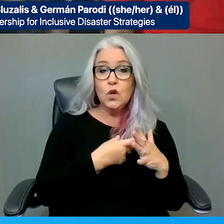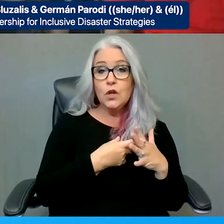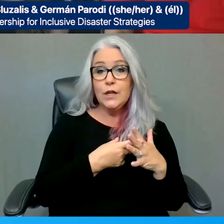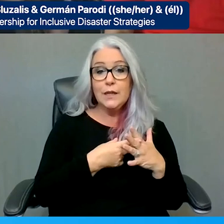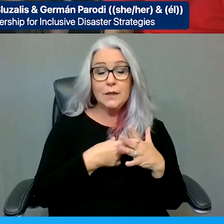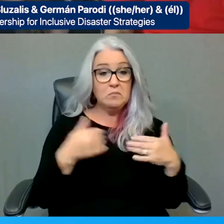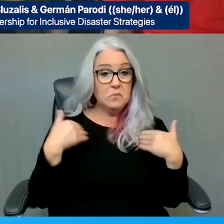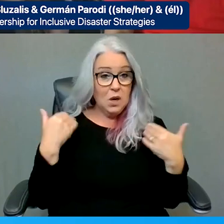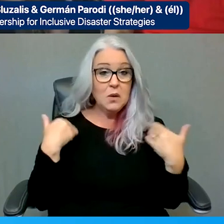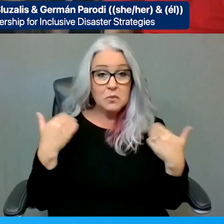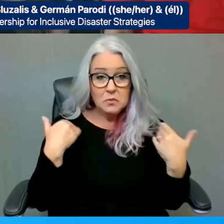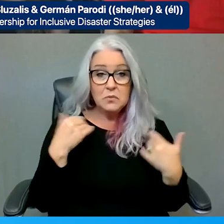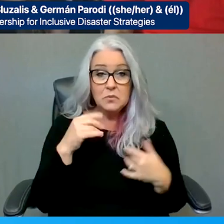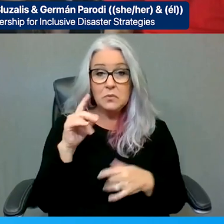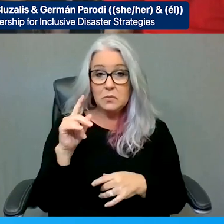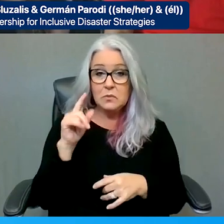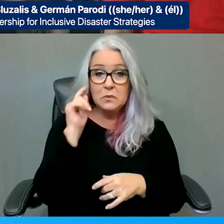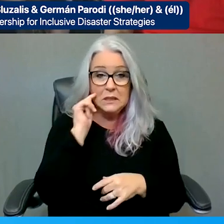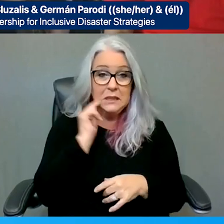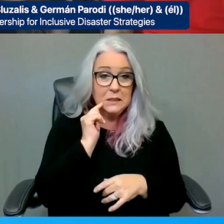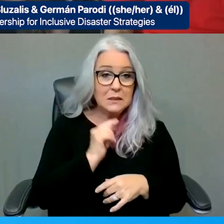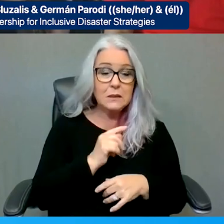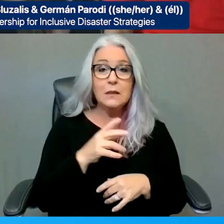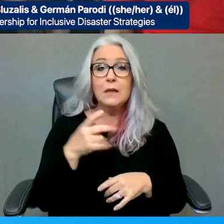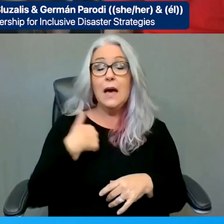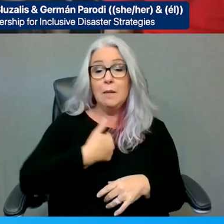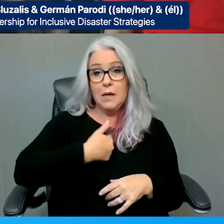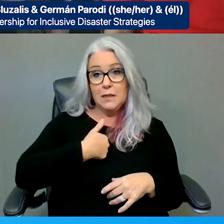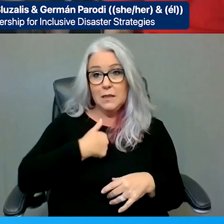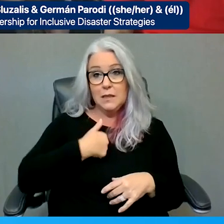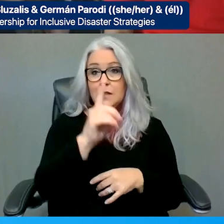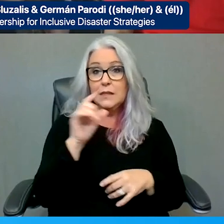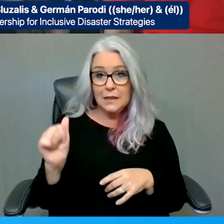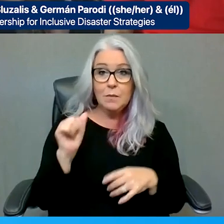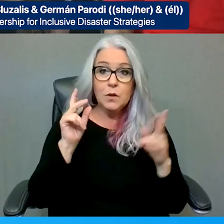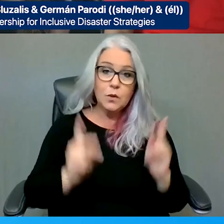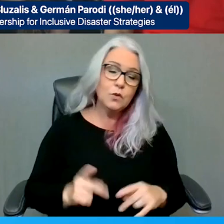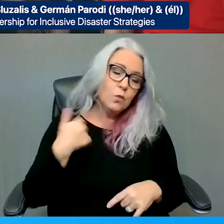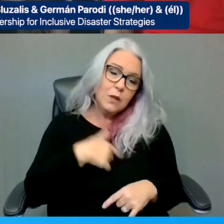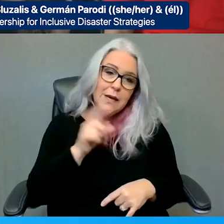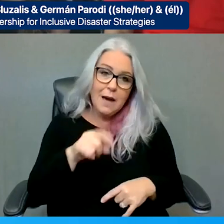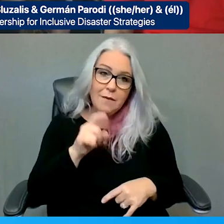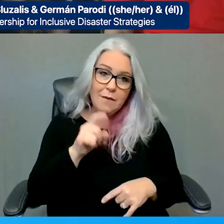know, of course as a disabled person, we all have to be our own advocates, self-advocates;